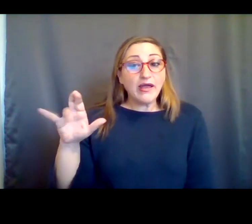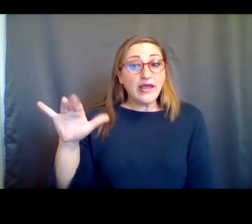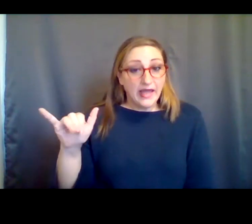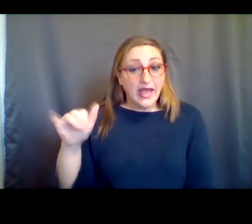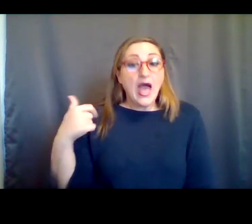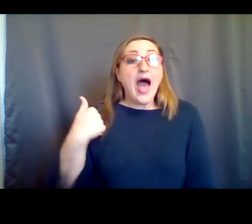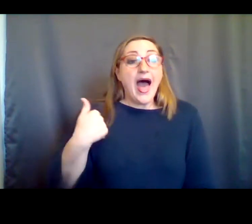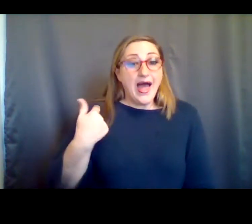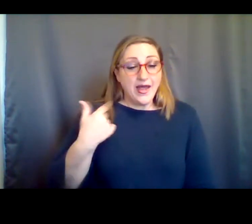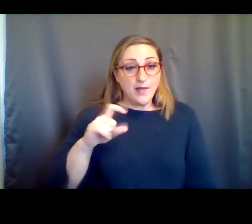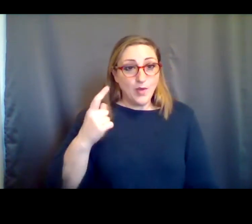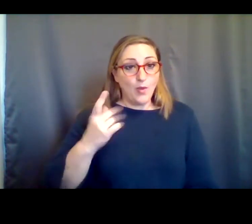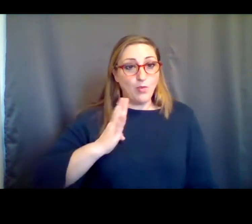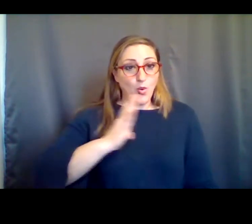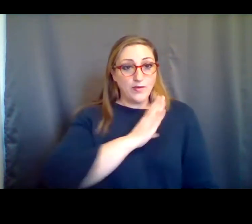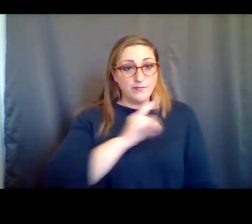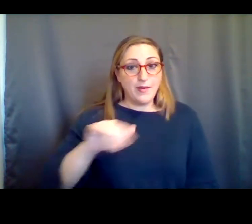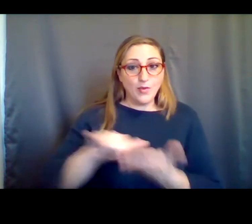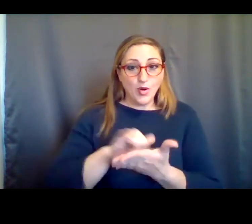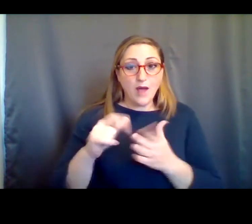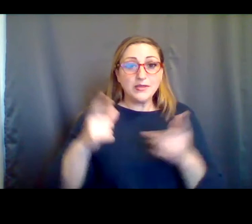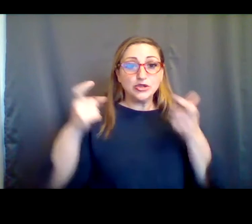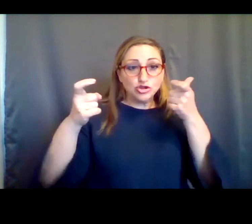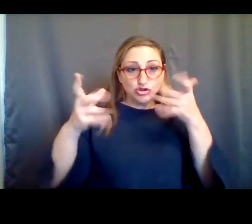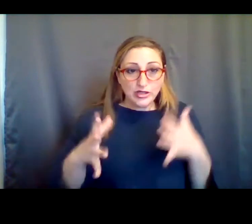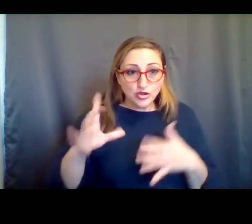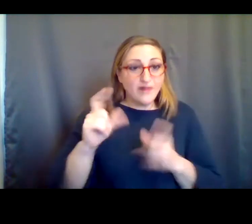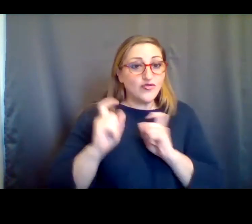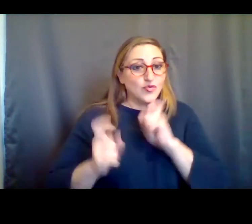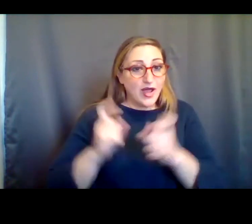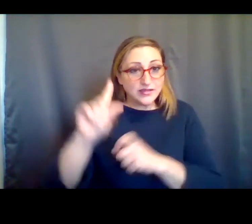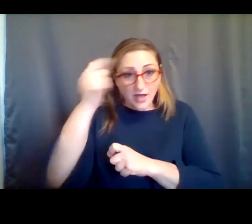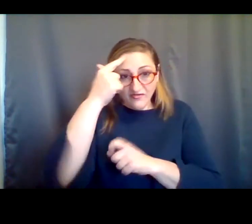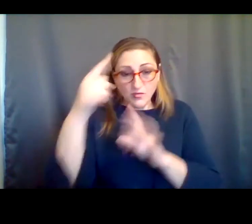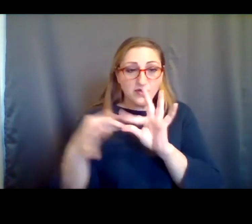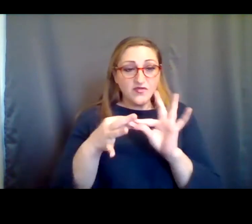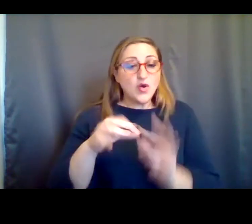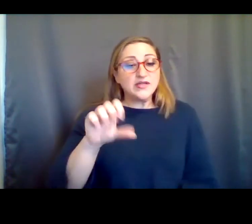the New York independent venue aassociation, I'm also the Director of Grants